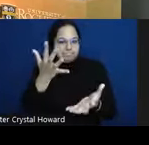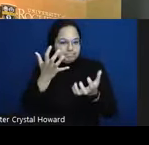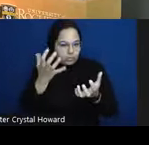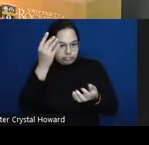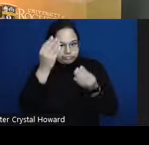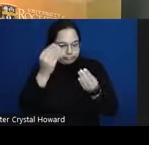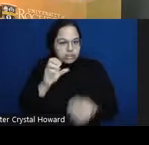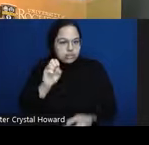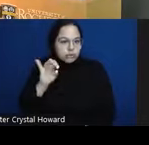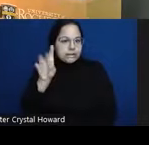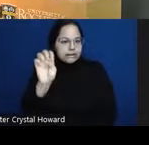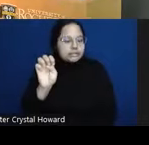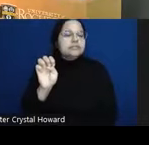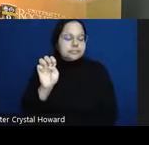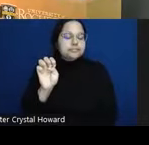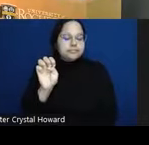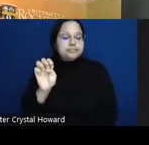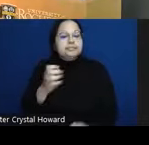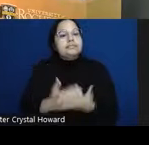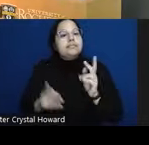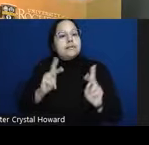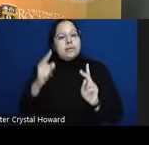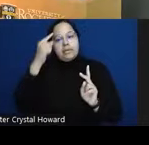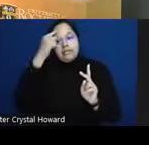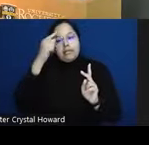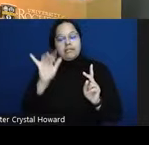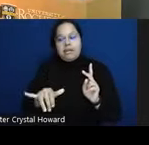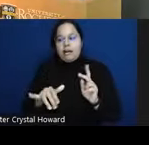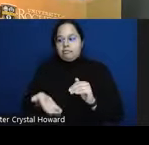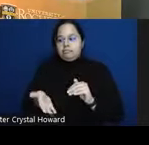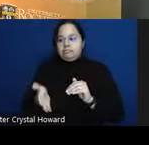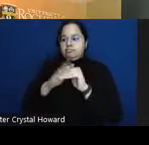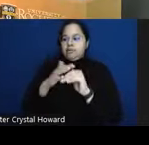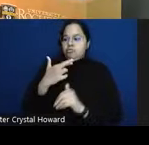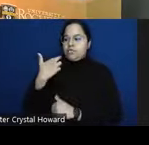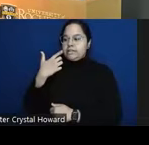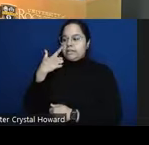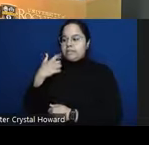increases risk is because a culture of stress erodes um social roles social relationships